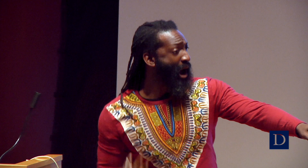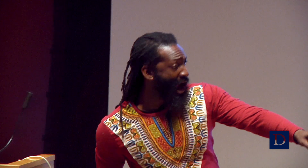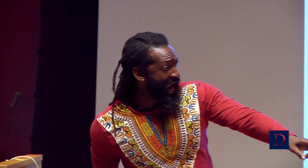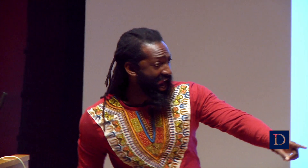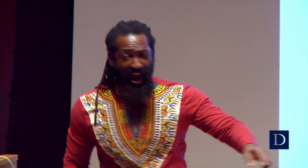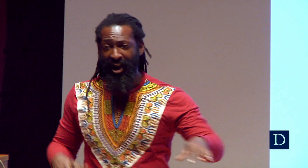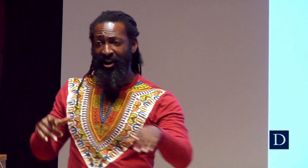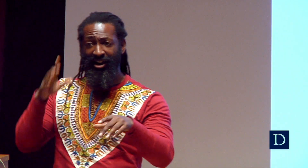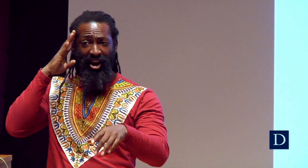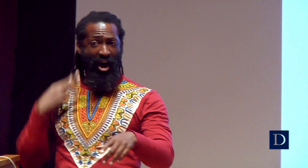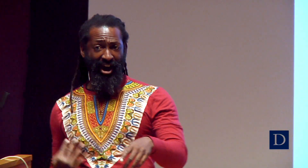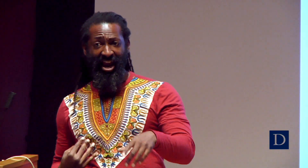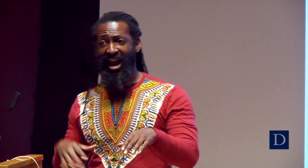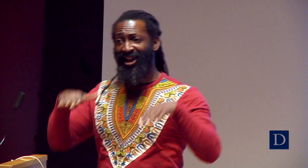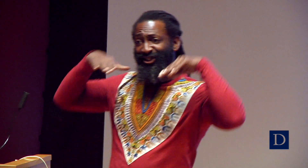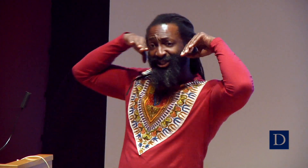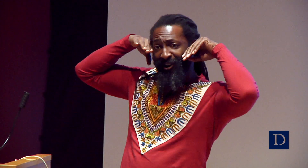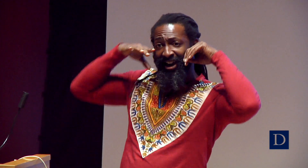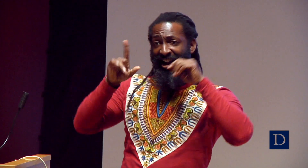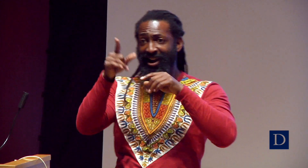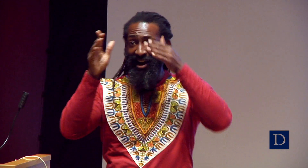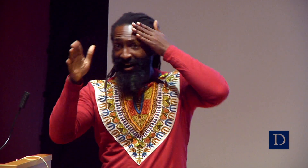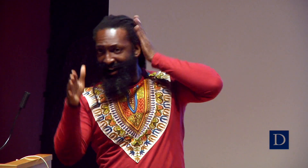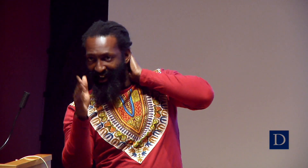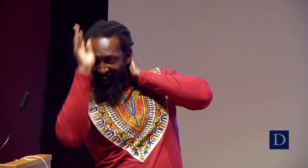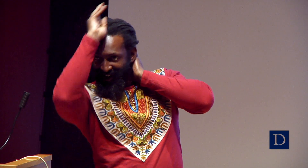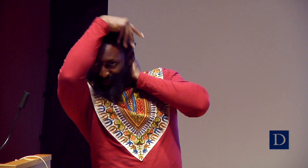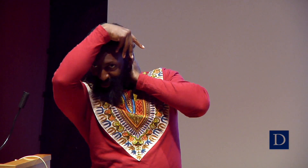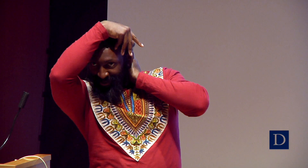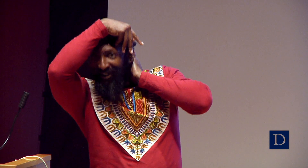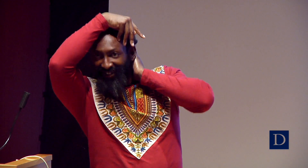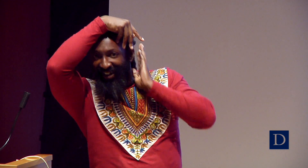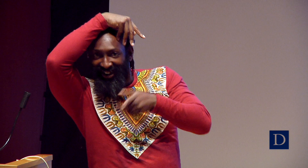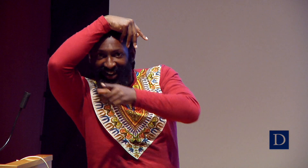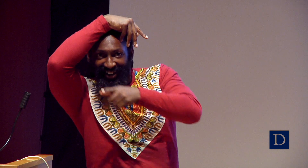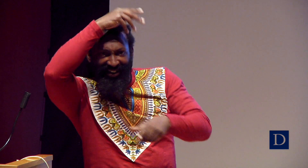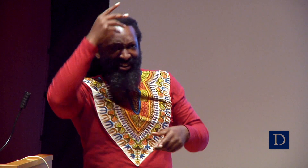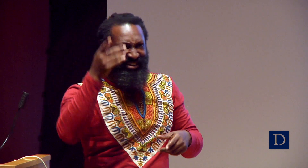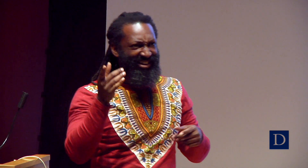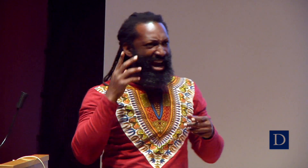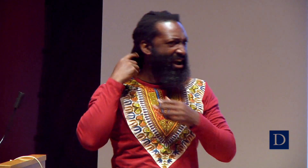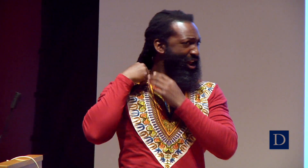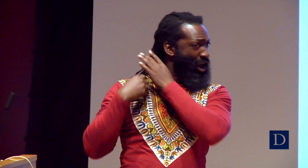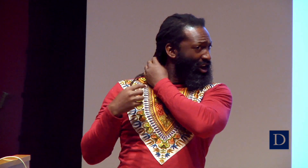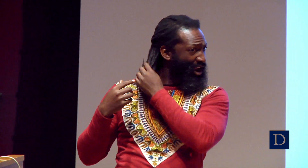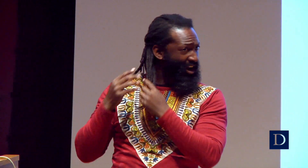So, that’s not reality. Some people have long hair. Some people have short hair. Some people have it shaved on one side with it curled over.